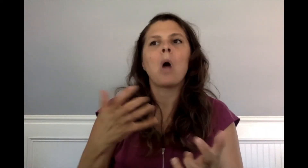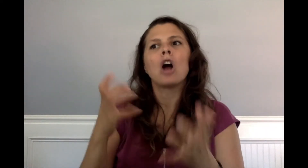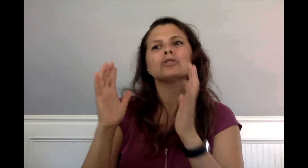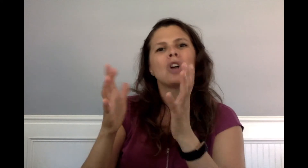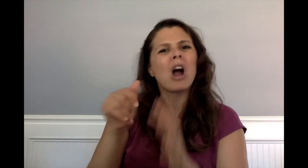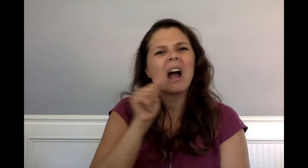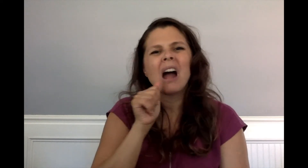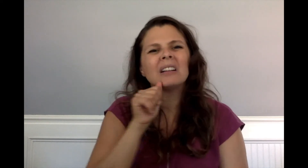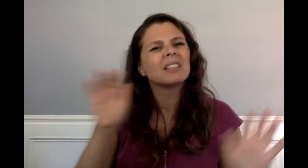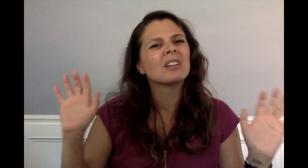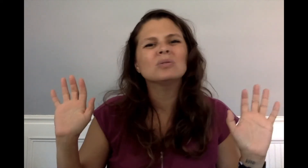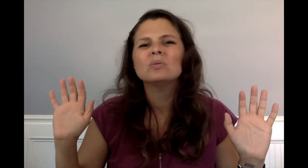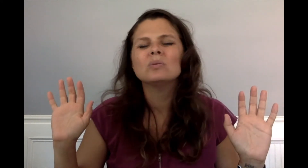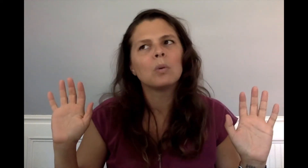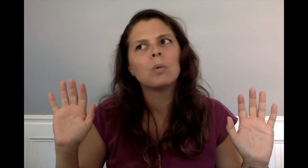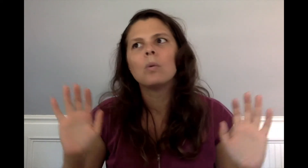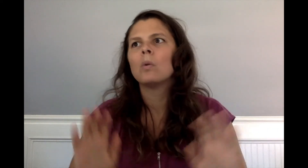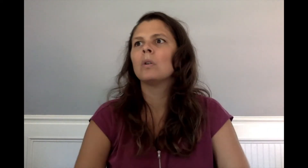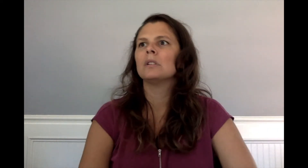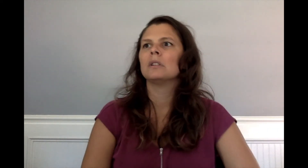"We just want to talk with Aggie."